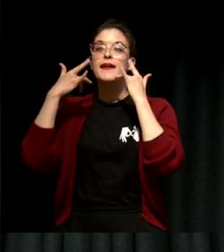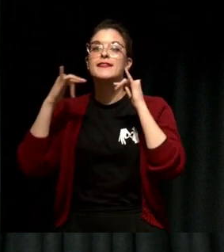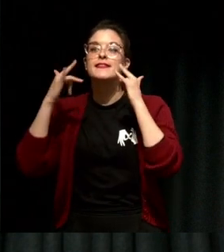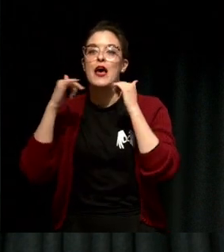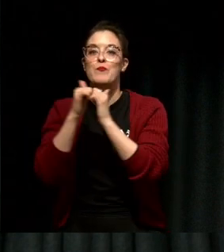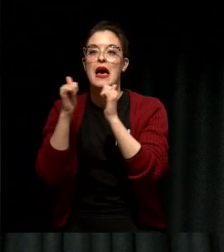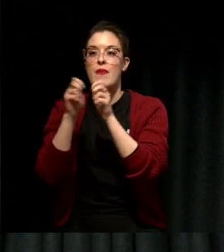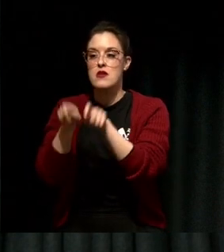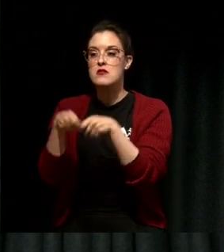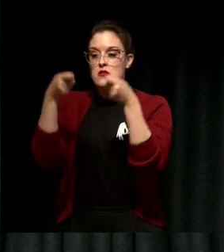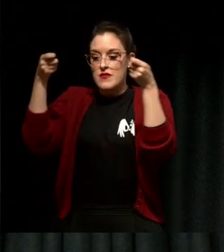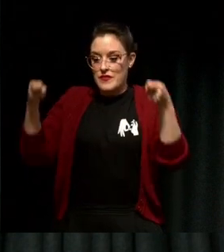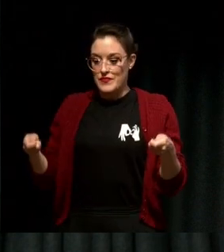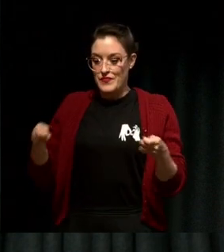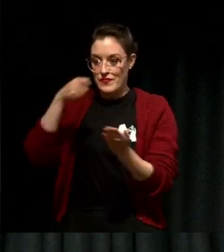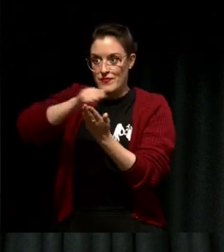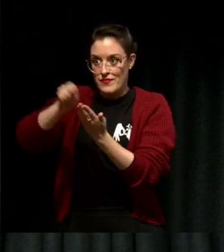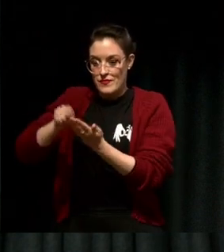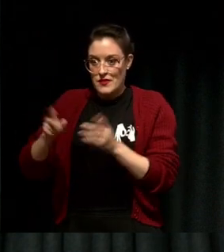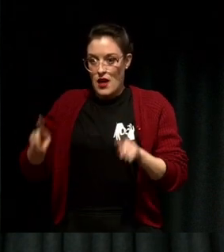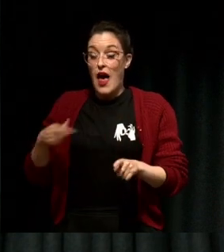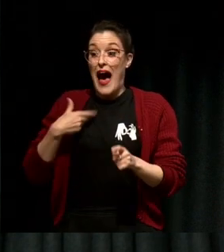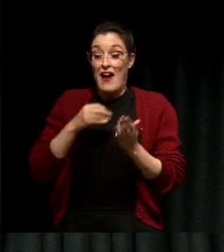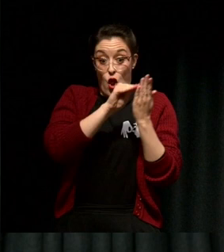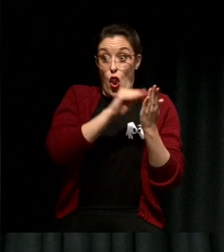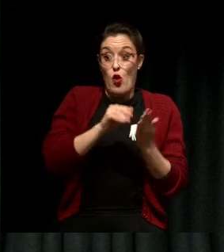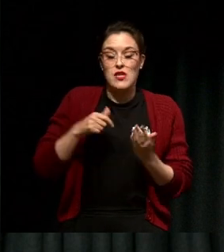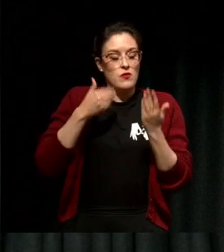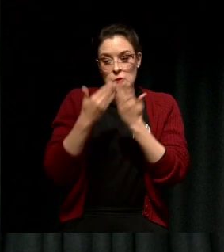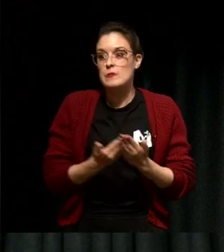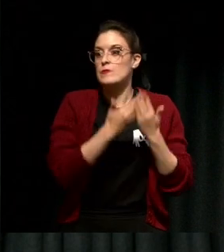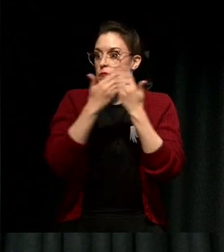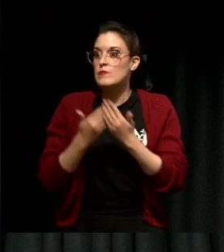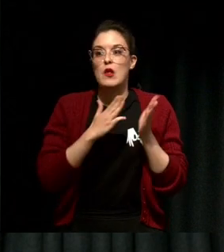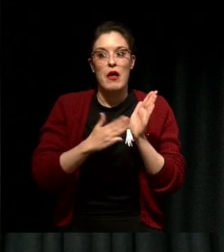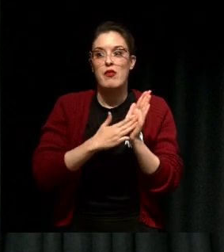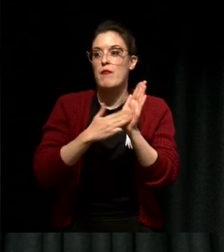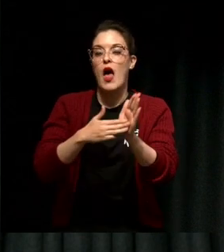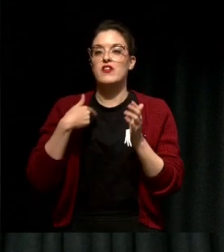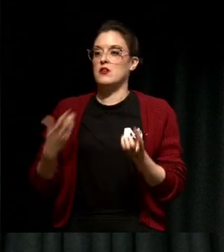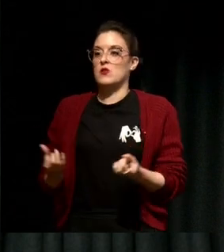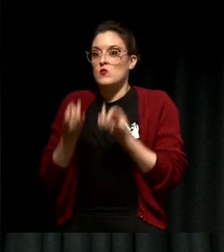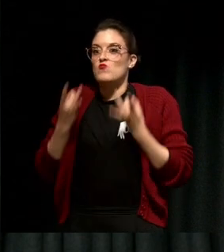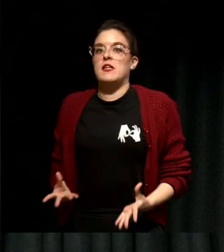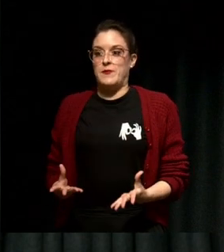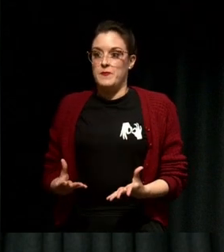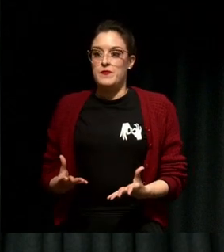I had my notes with me, I'd studied for months, I was pumped up, and I was ready.